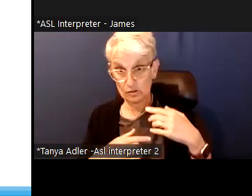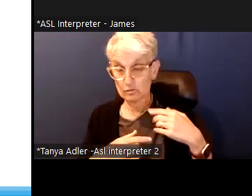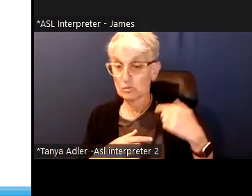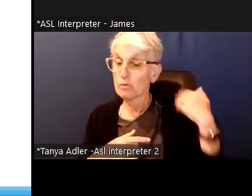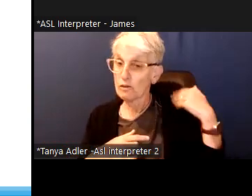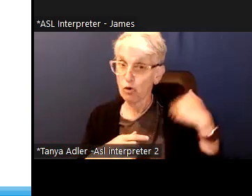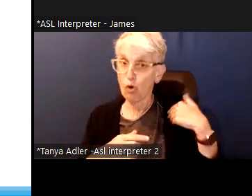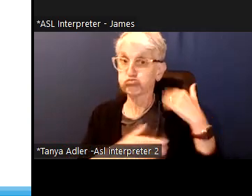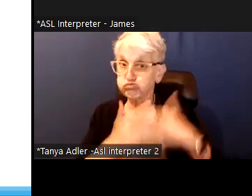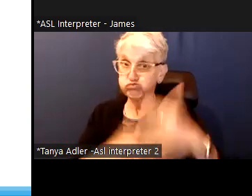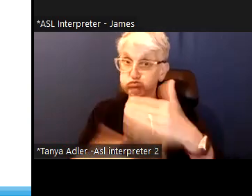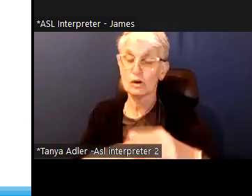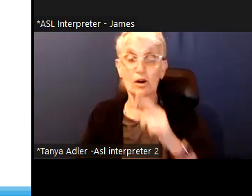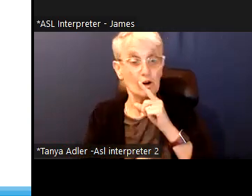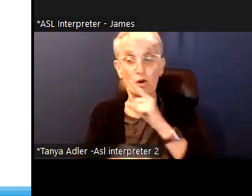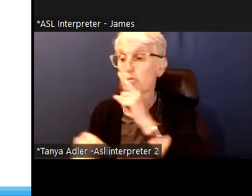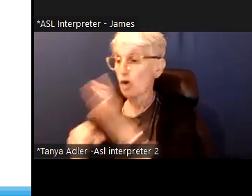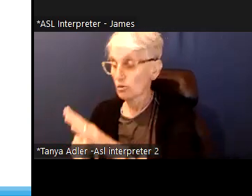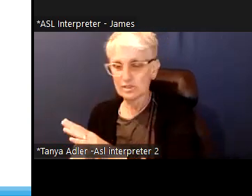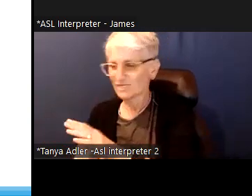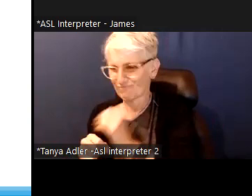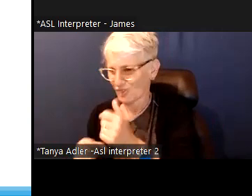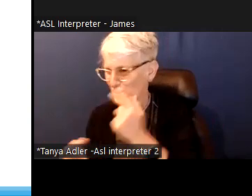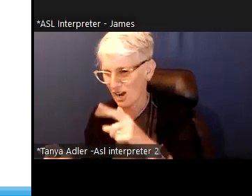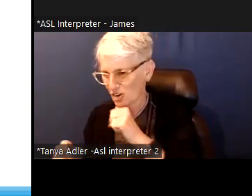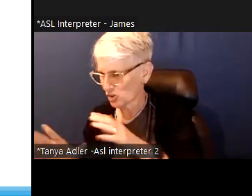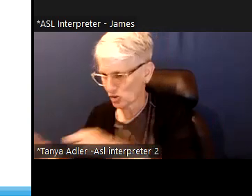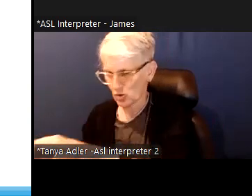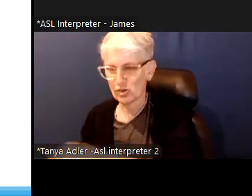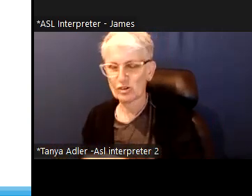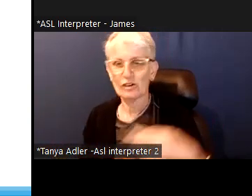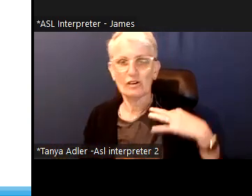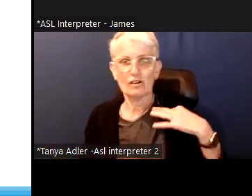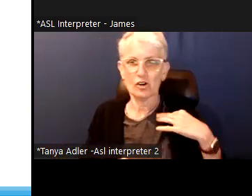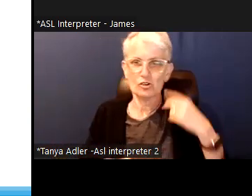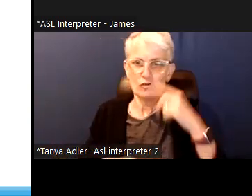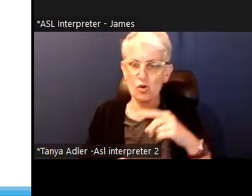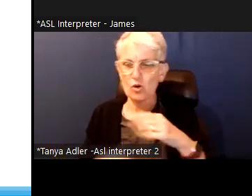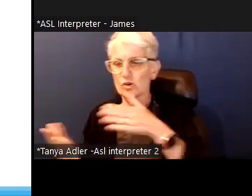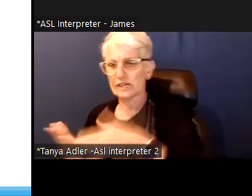We see voting as essential part of the democratic process and opportunity for residents to participate in shaping the political agenda.